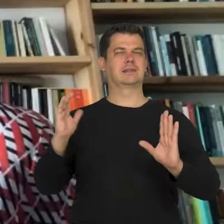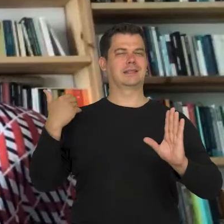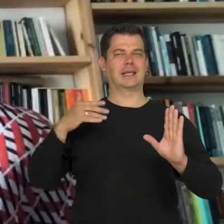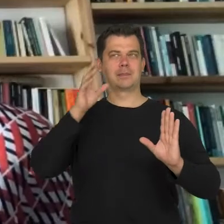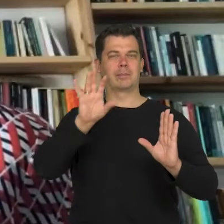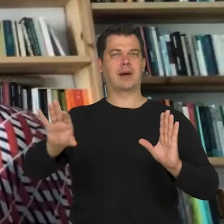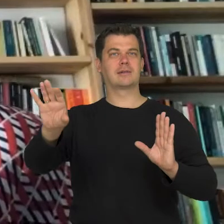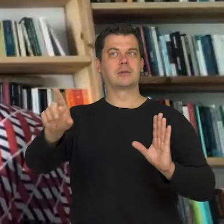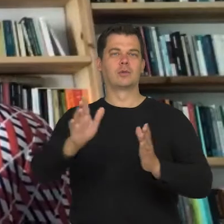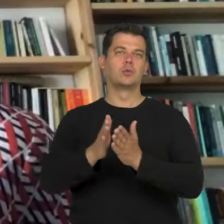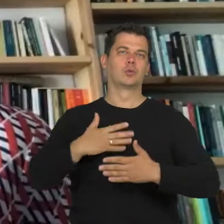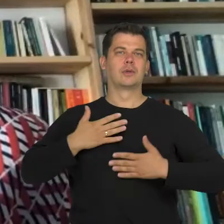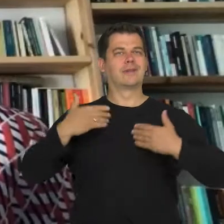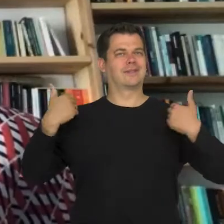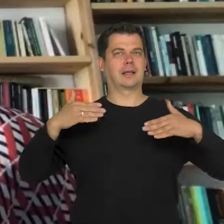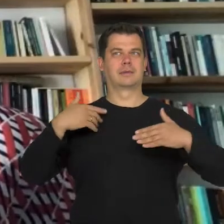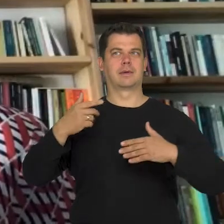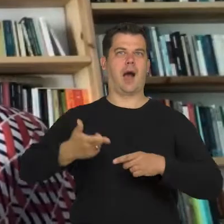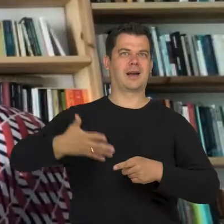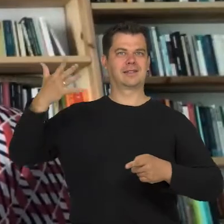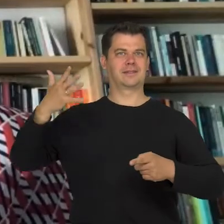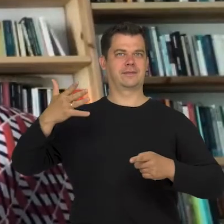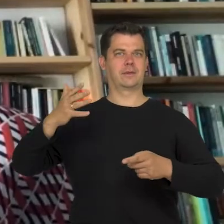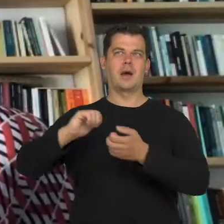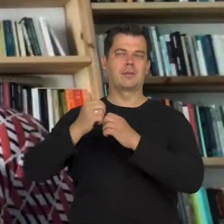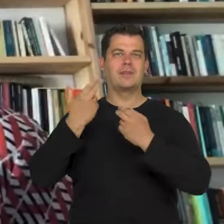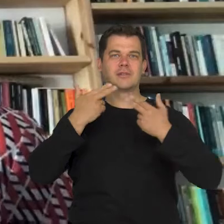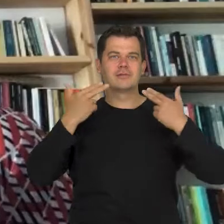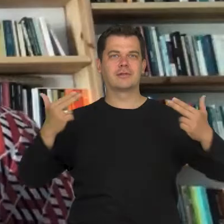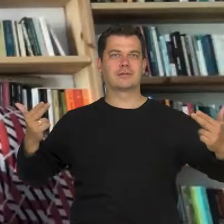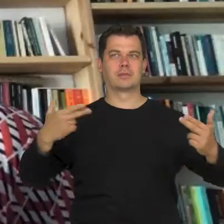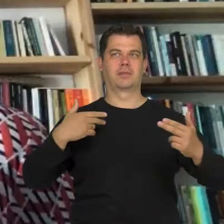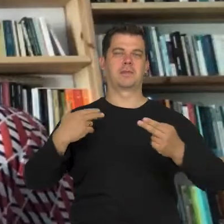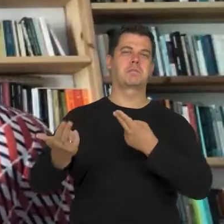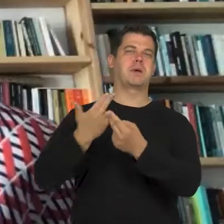the fact, that we are afraid of aggressive and rude behaviour towards us, as the observers.